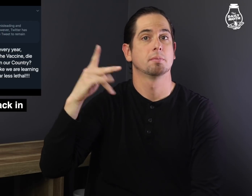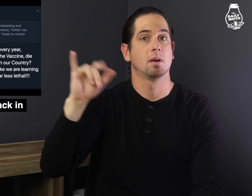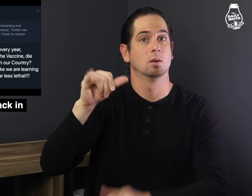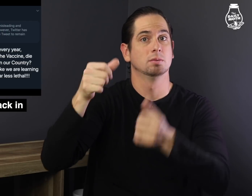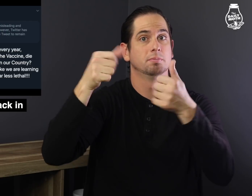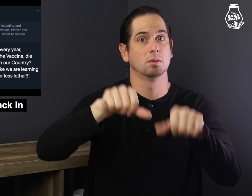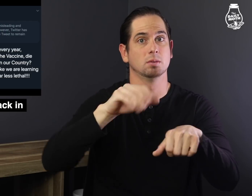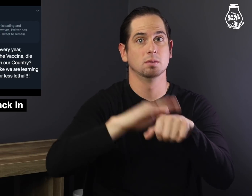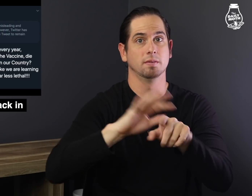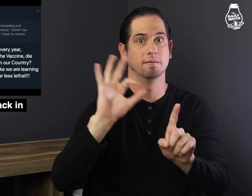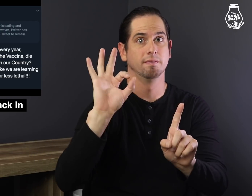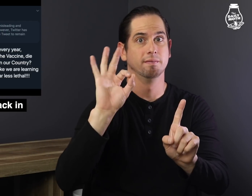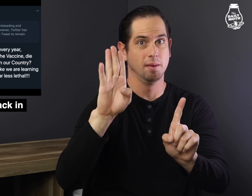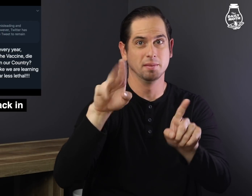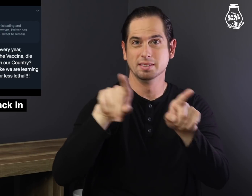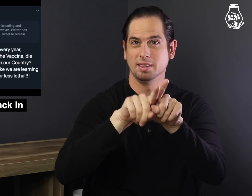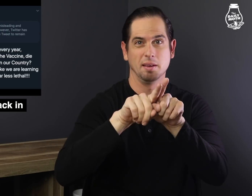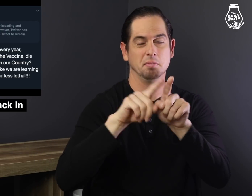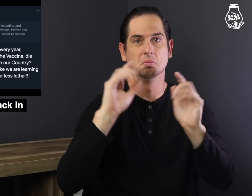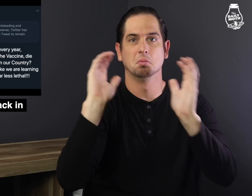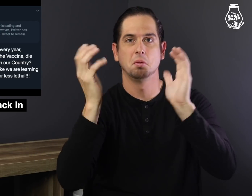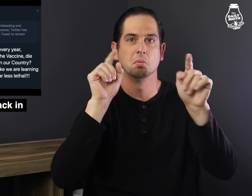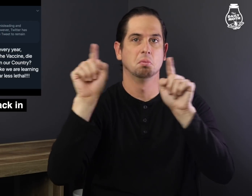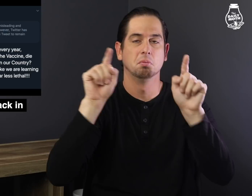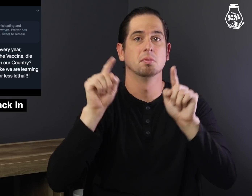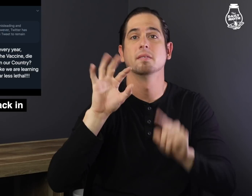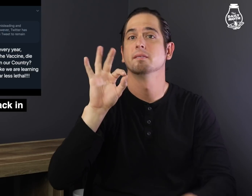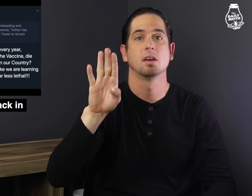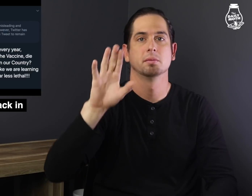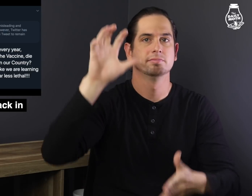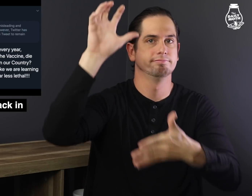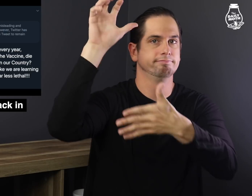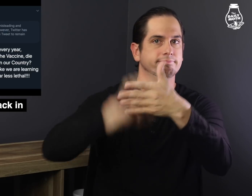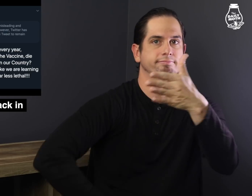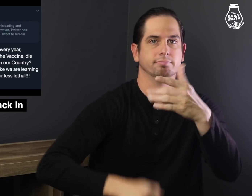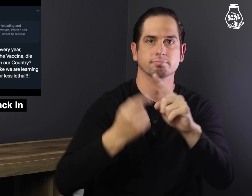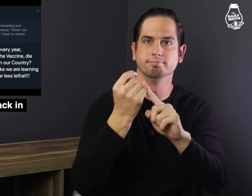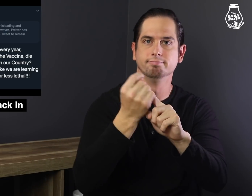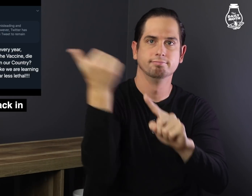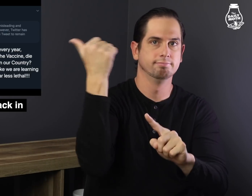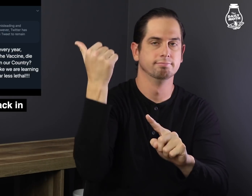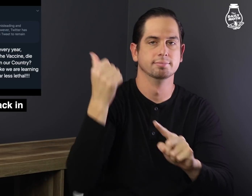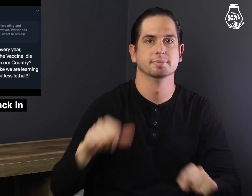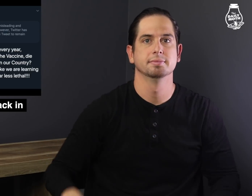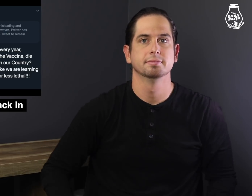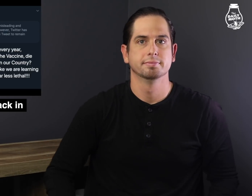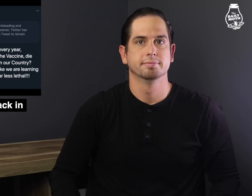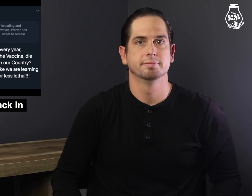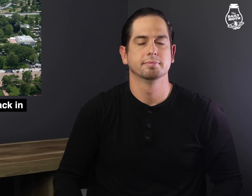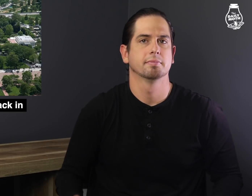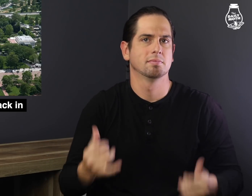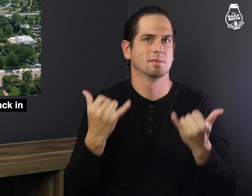while Facebook removed the post entirely.